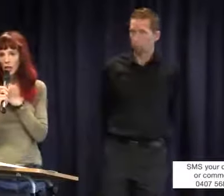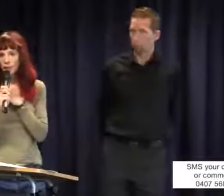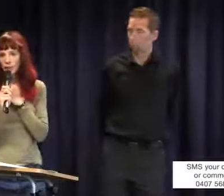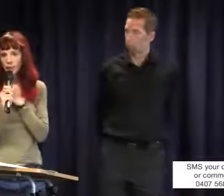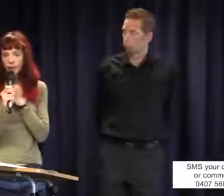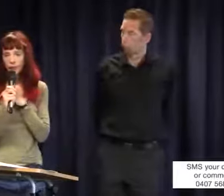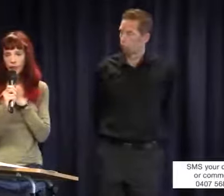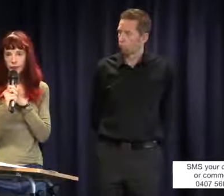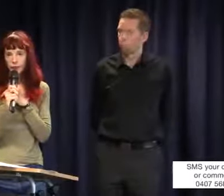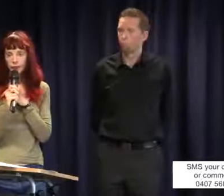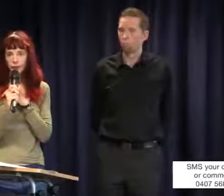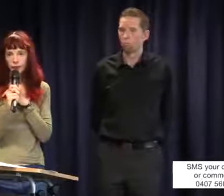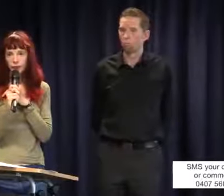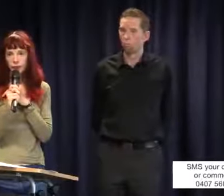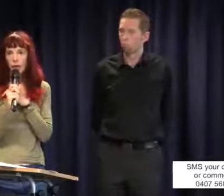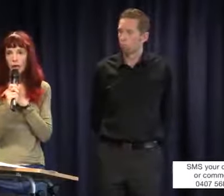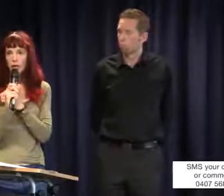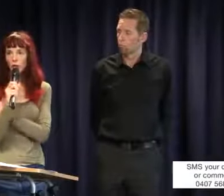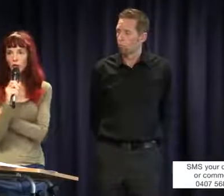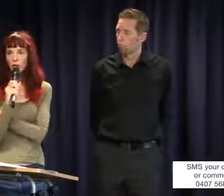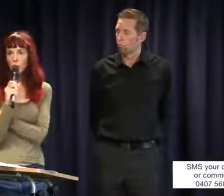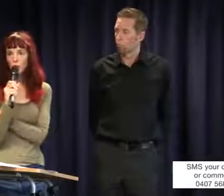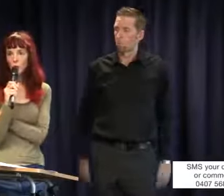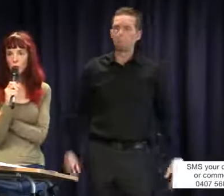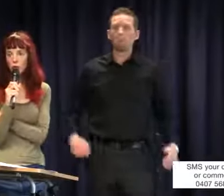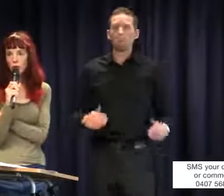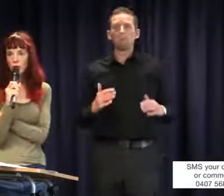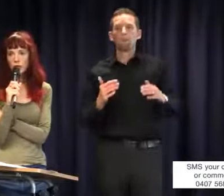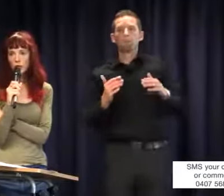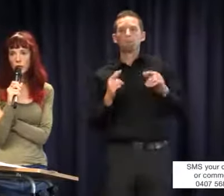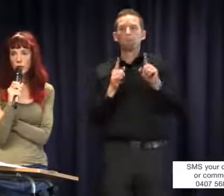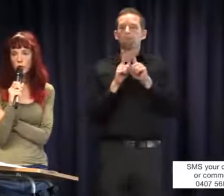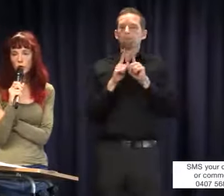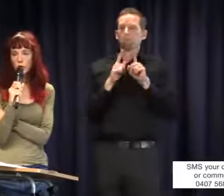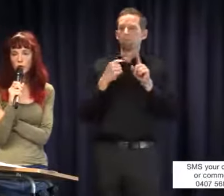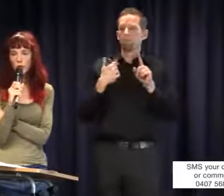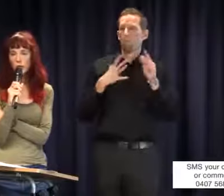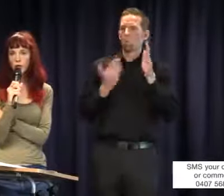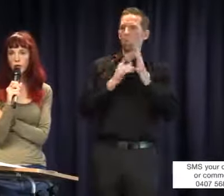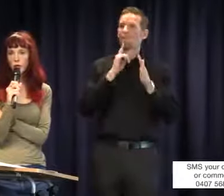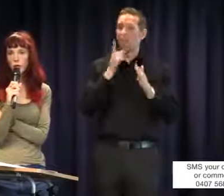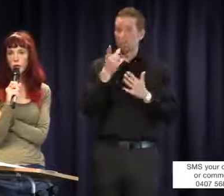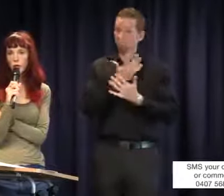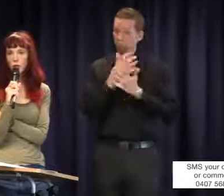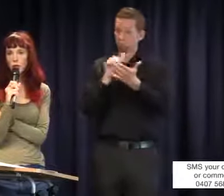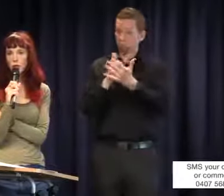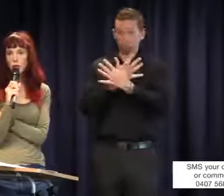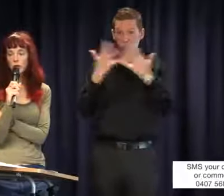Look, I also just want to acknowledge there's a huge mental health problem with parents